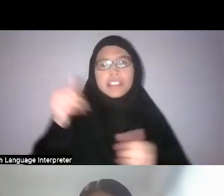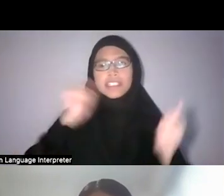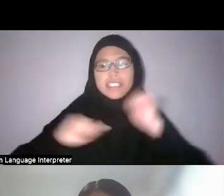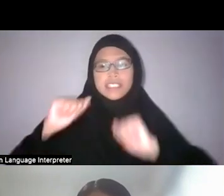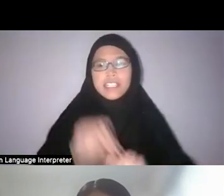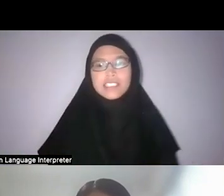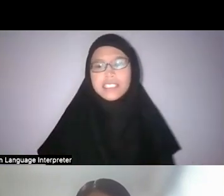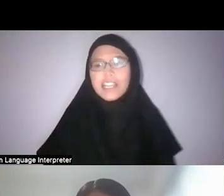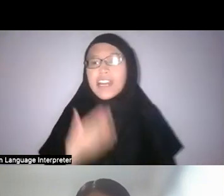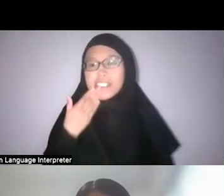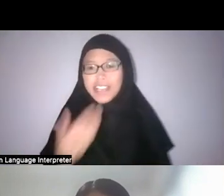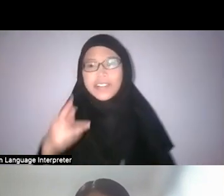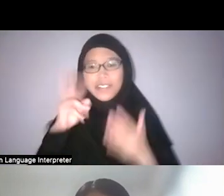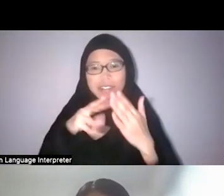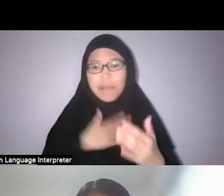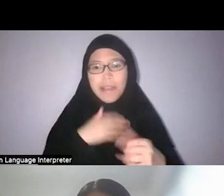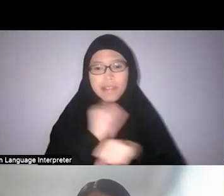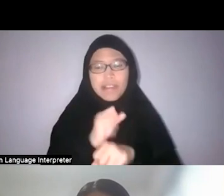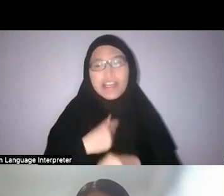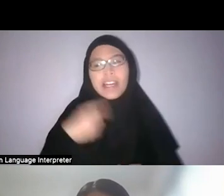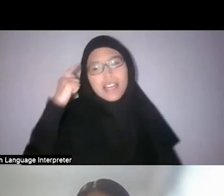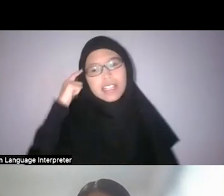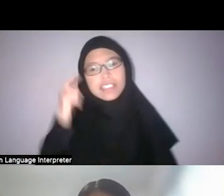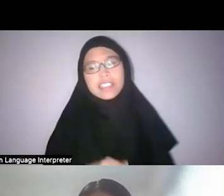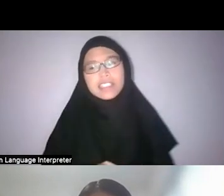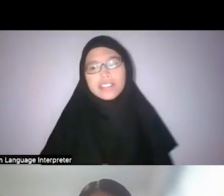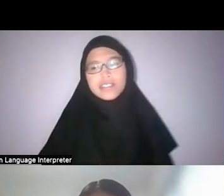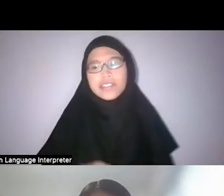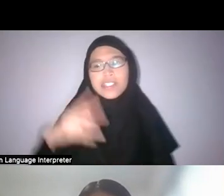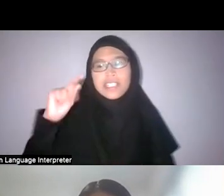I think you kind of hit the nail on the head because